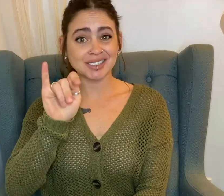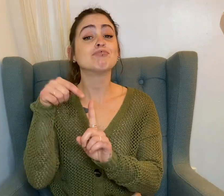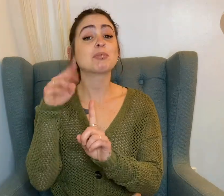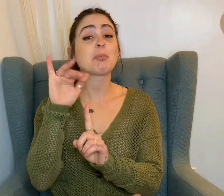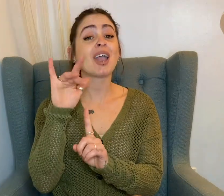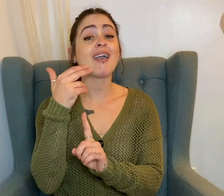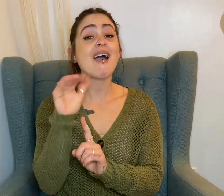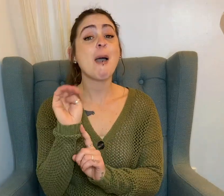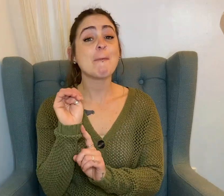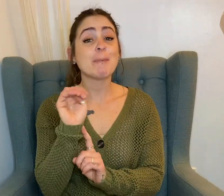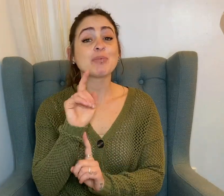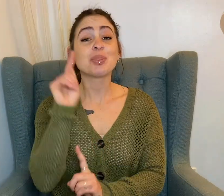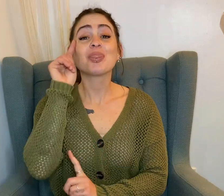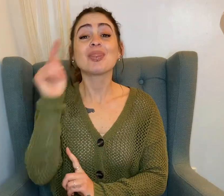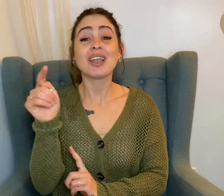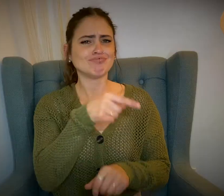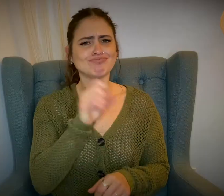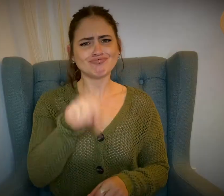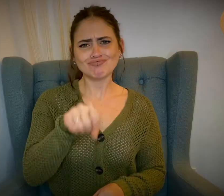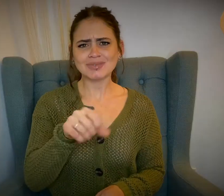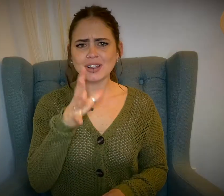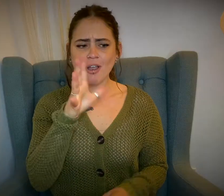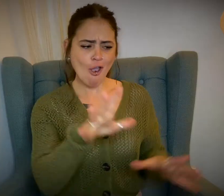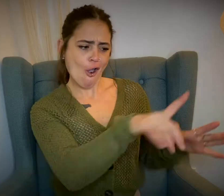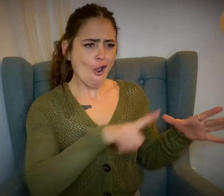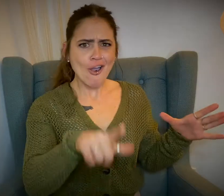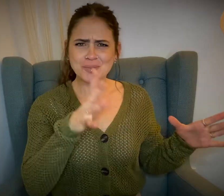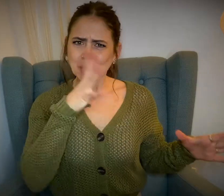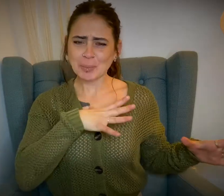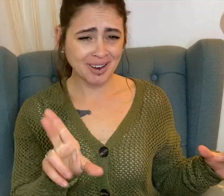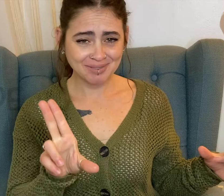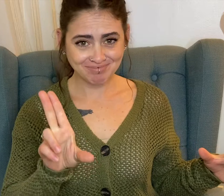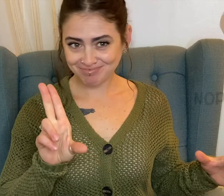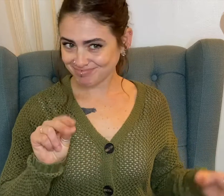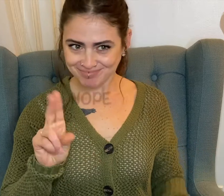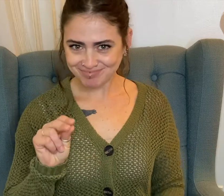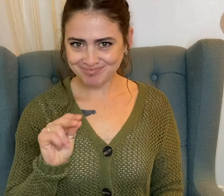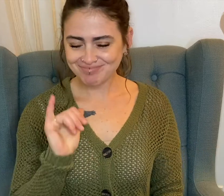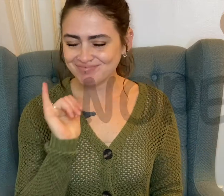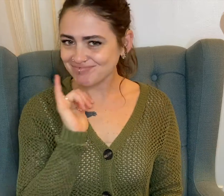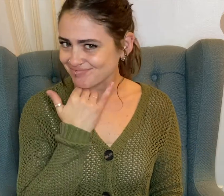Bingham's theory was based on the incorrect interpretation that the skeletons were mostly female.